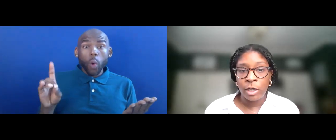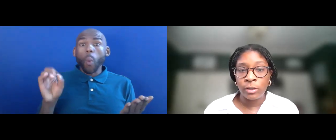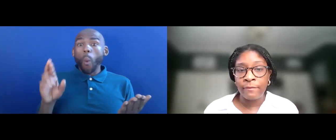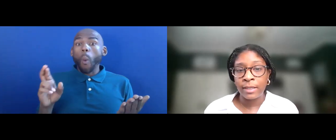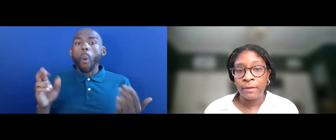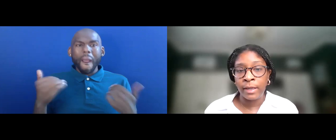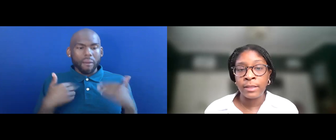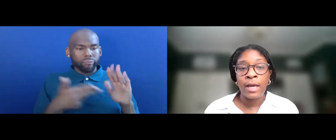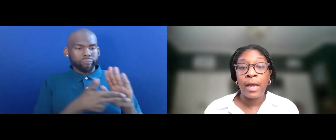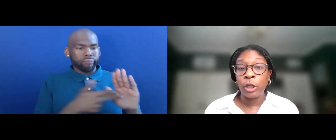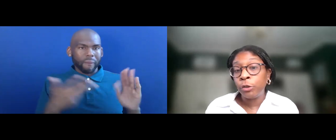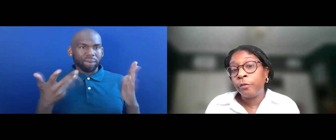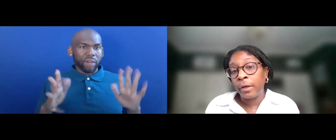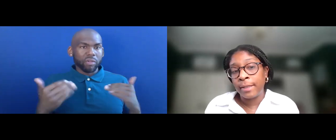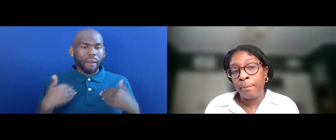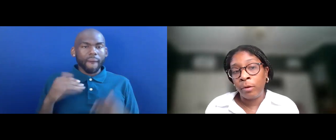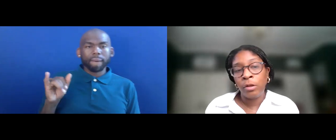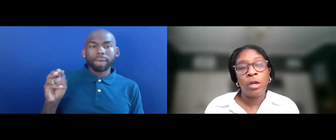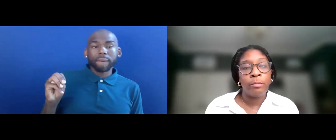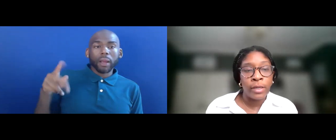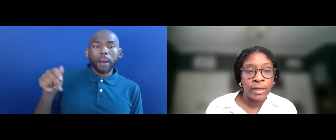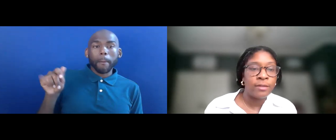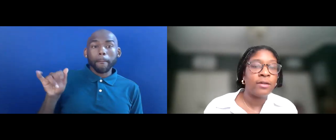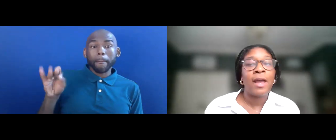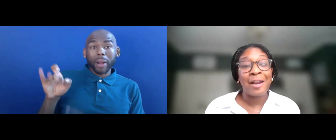MAJOR LIFE ACTIVITIES INCLUDE FOR EXAMPLE, BREATHING AND